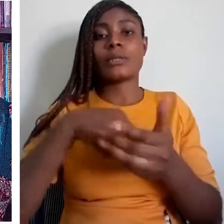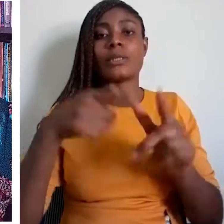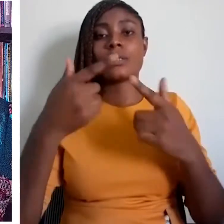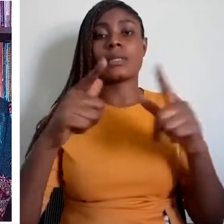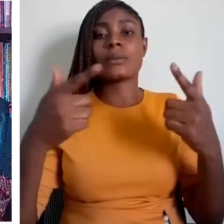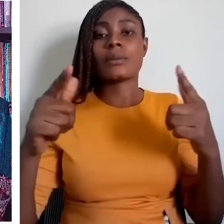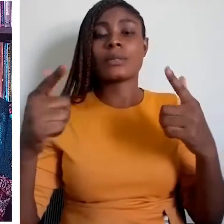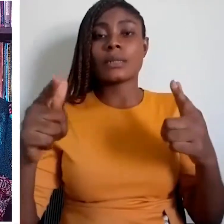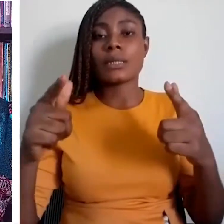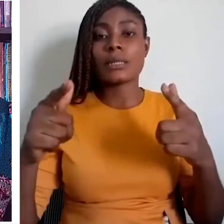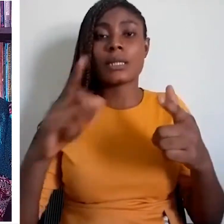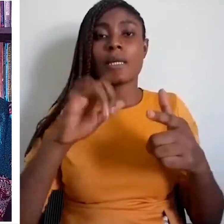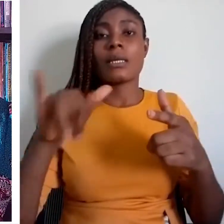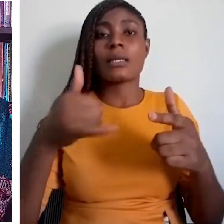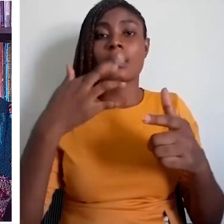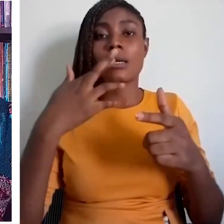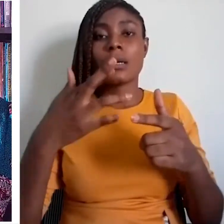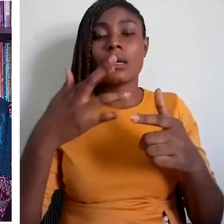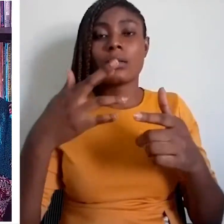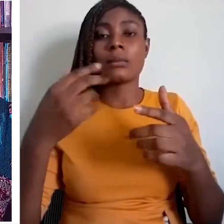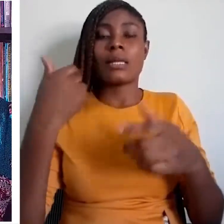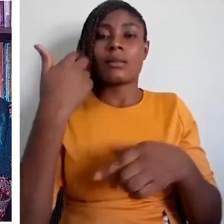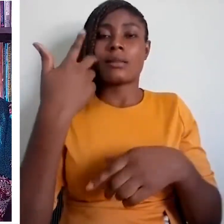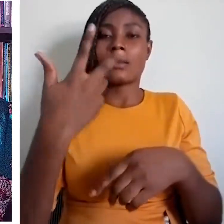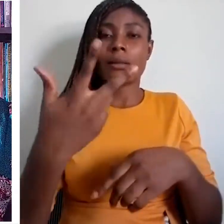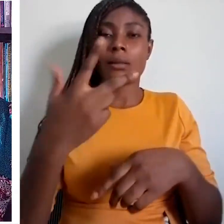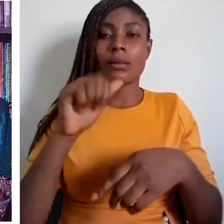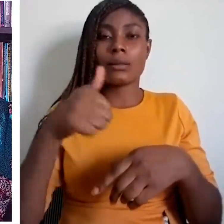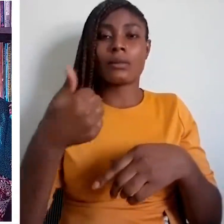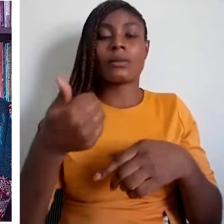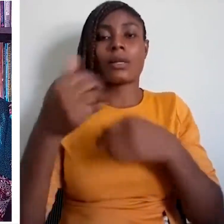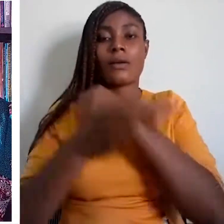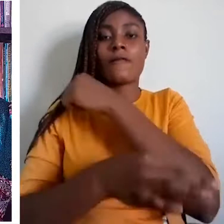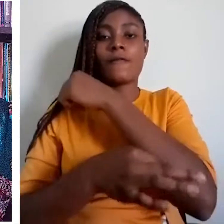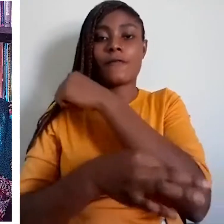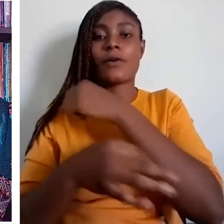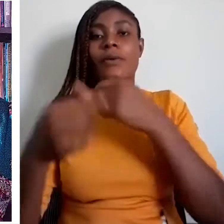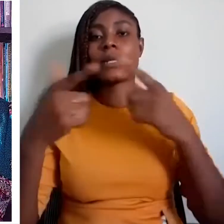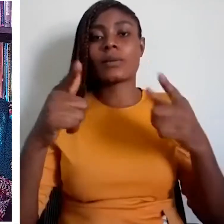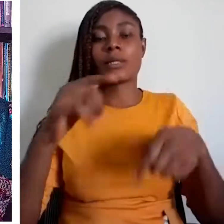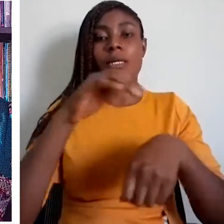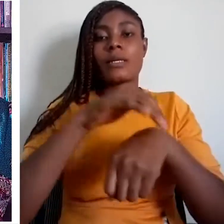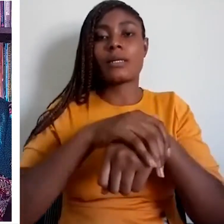Even when one of the indigenous languages is chosen to be an official language, only